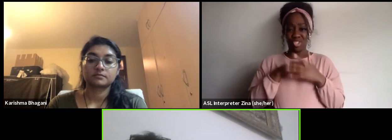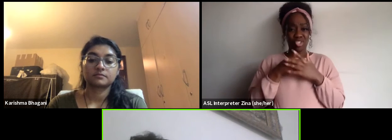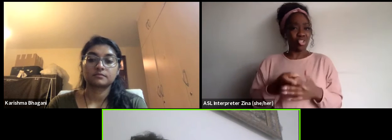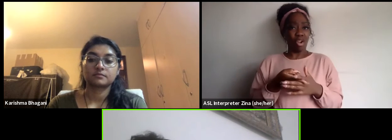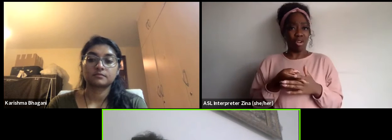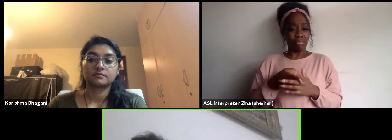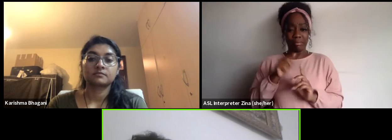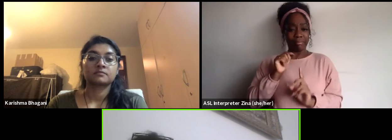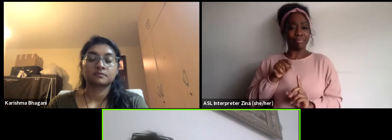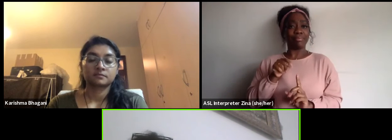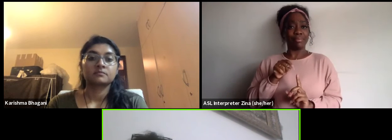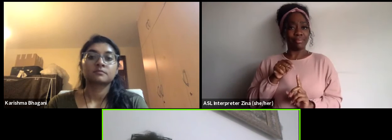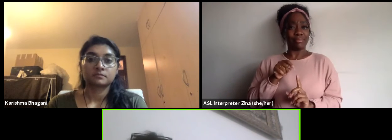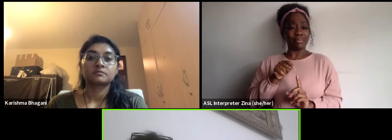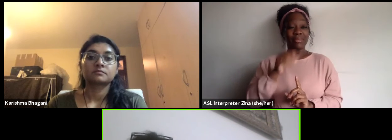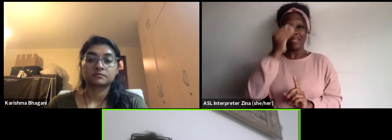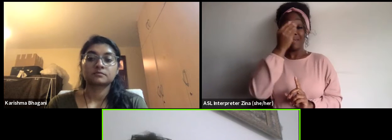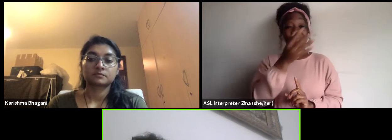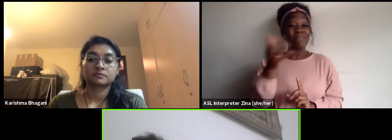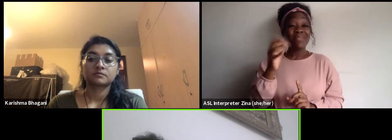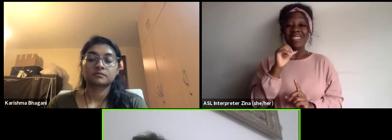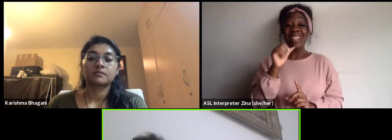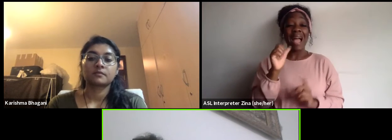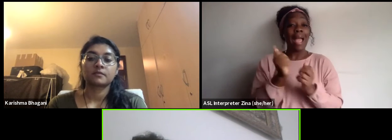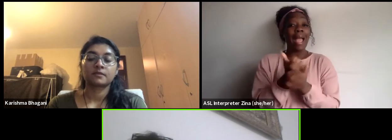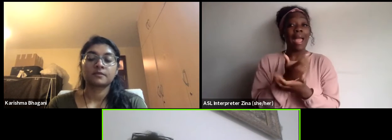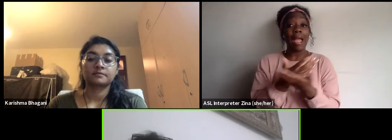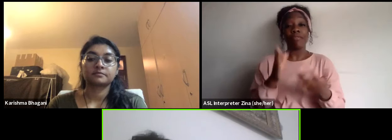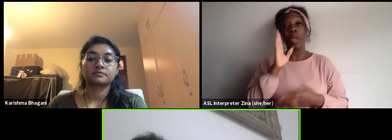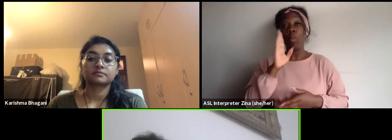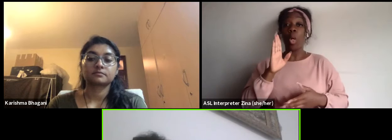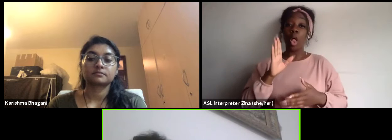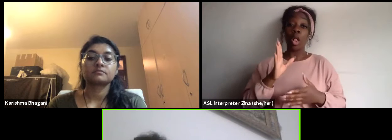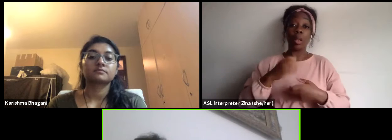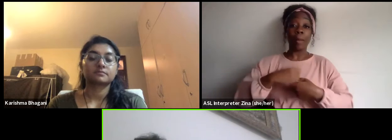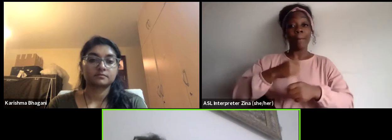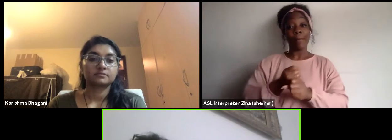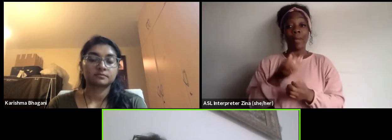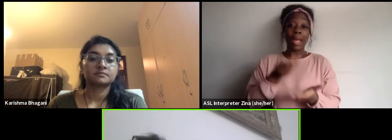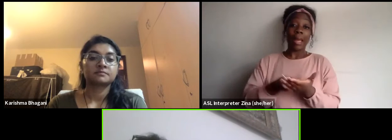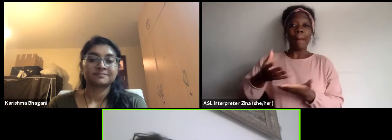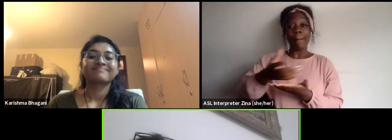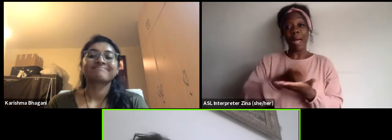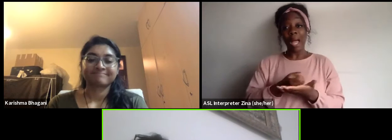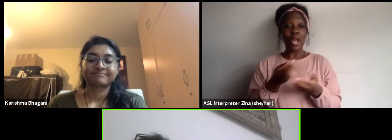will generate resources on year one but you build them because there are some that get